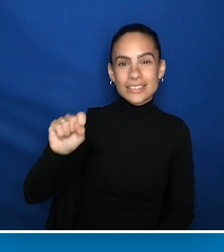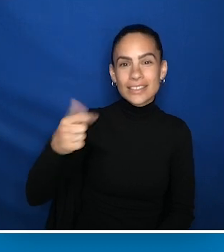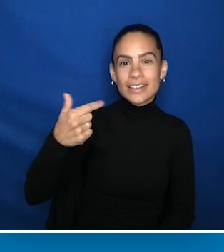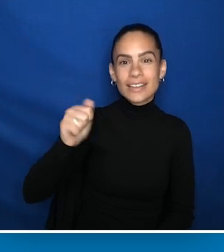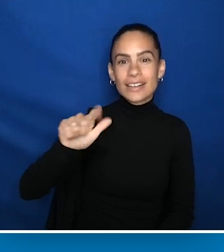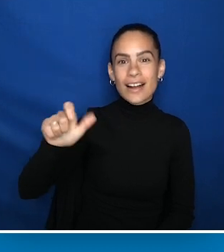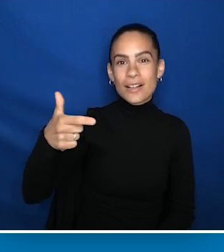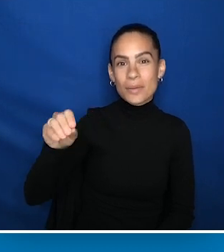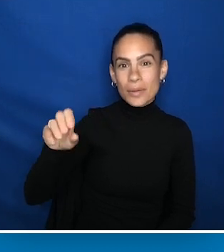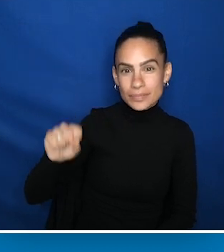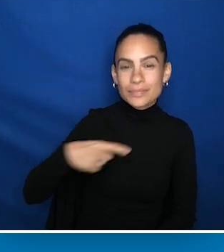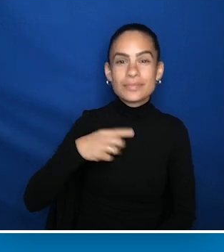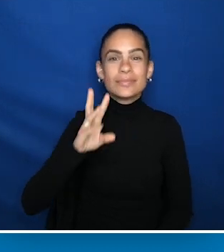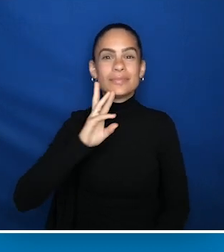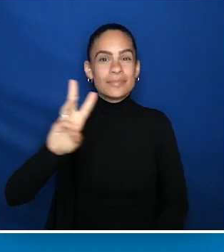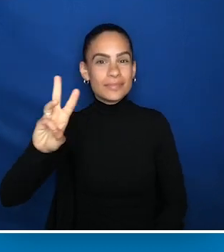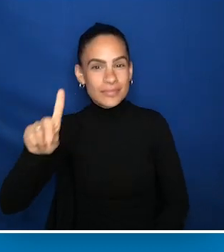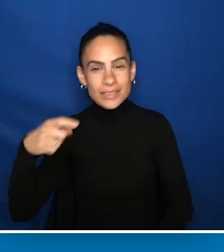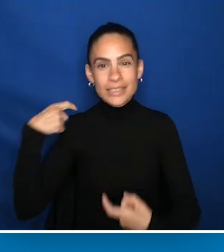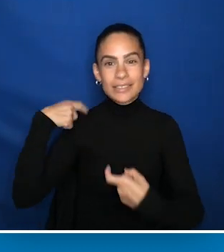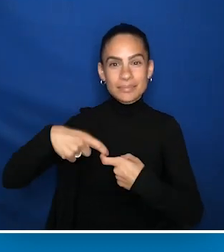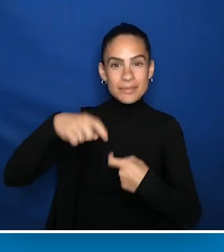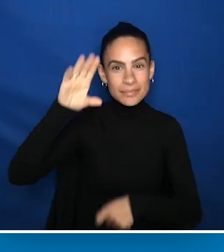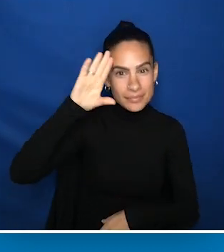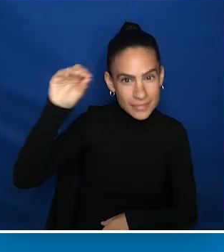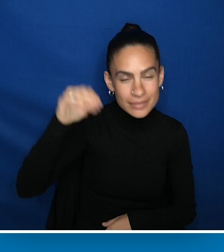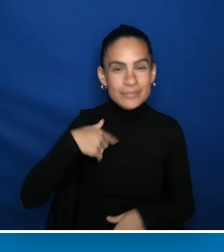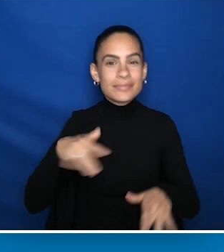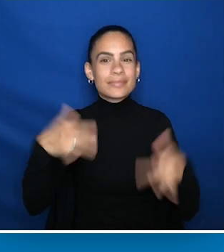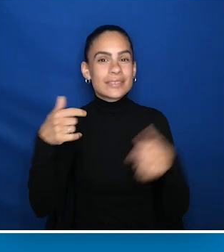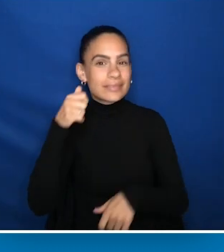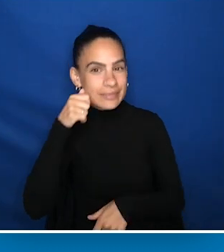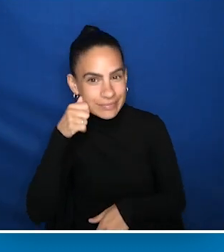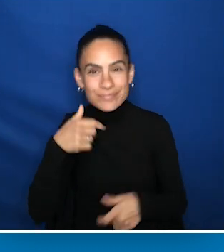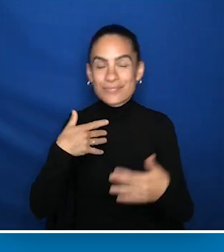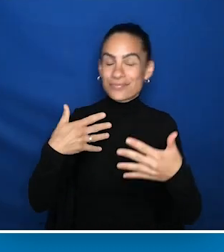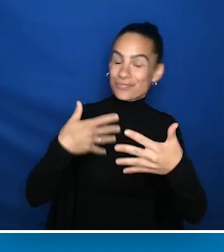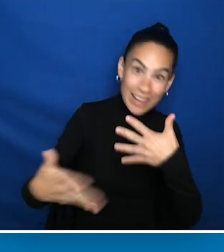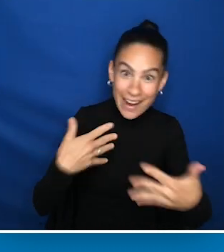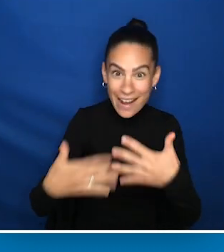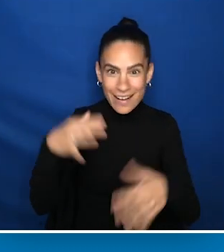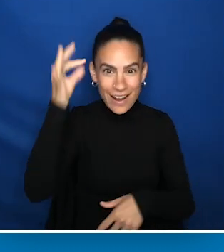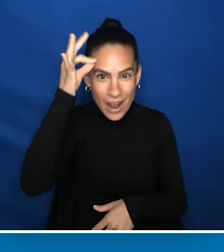A 61 year-old Hispanic male with fair complexion, exceedingly gray hair, black square frame glasses